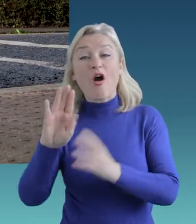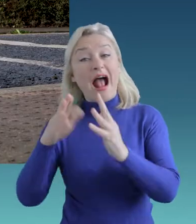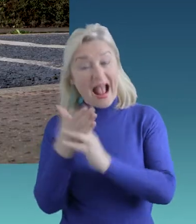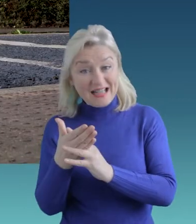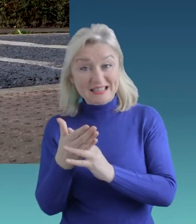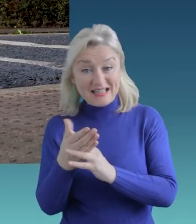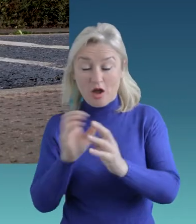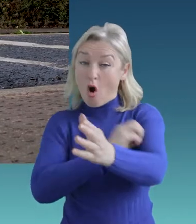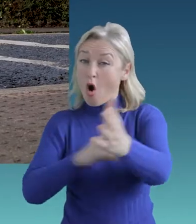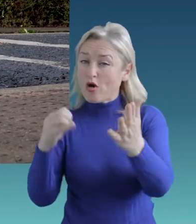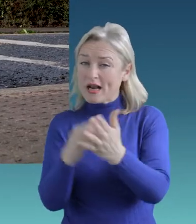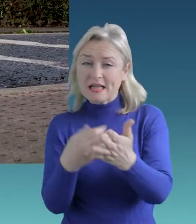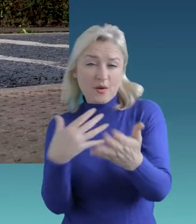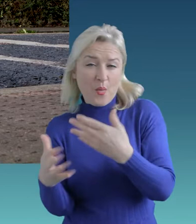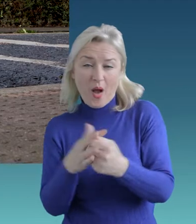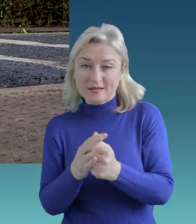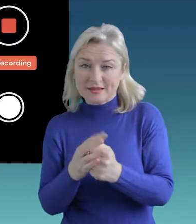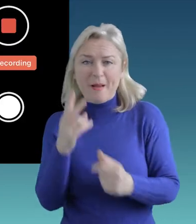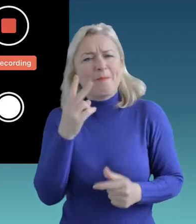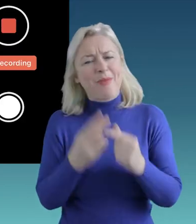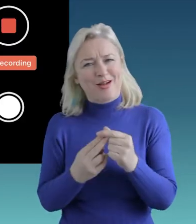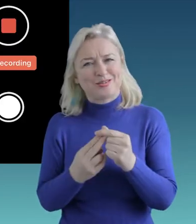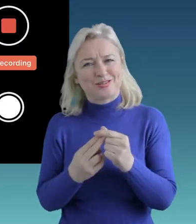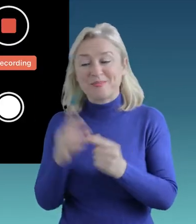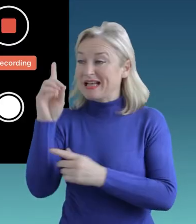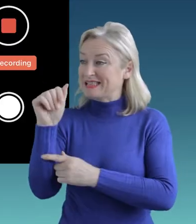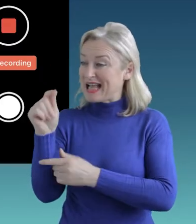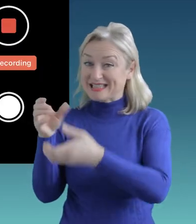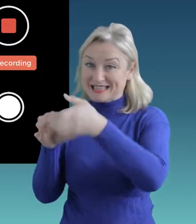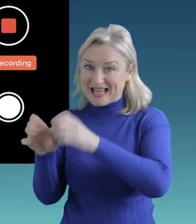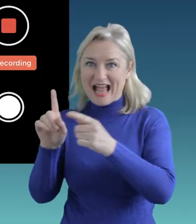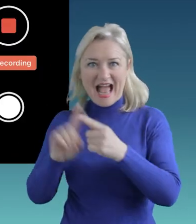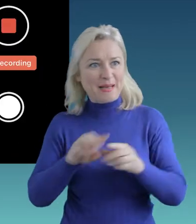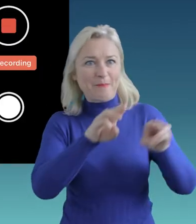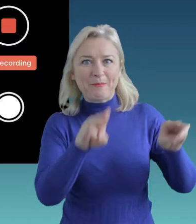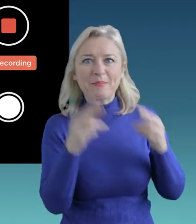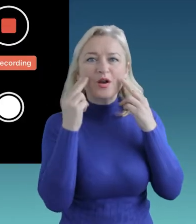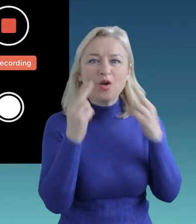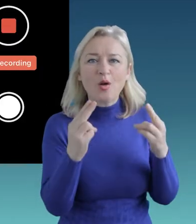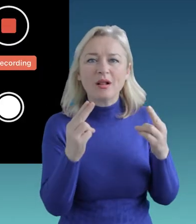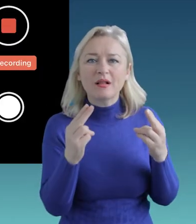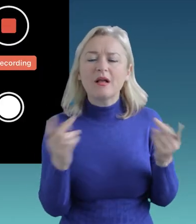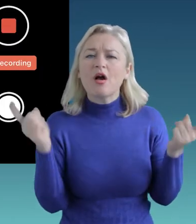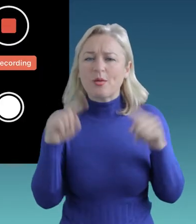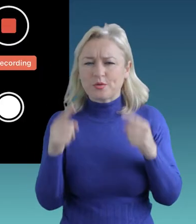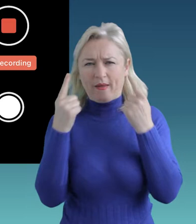Crowd4Access is a partnership between citizens and data scientists, coming together to map the accessibility of footpaths in our cities and towns.